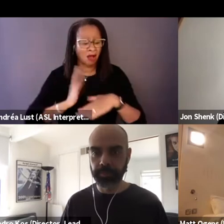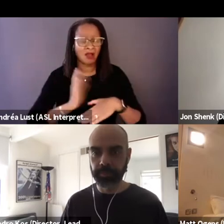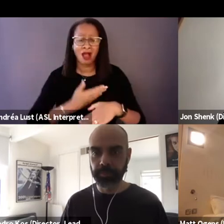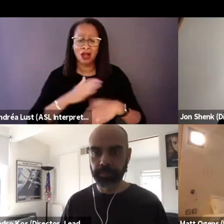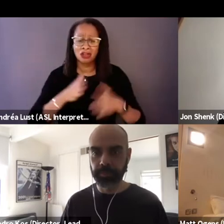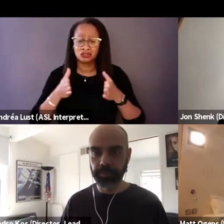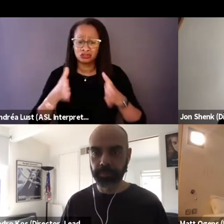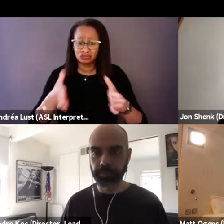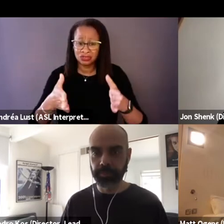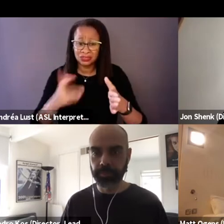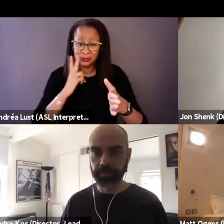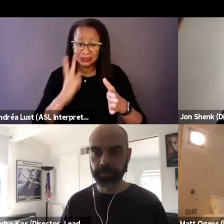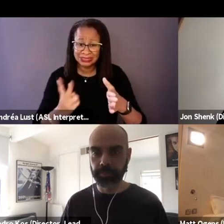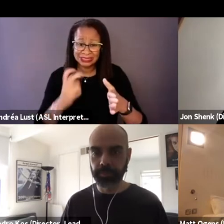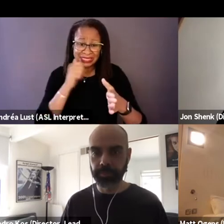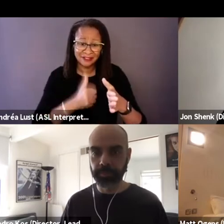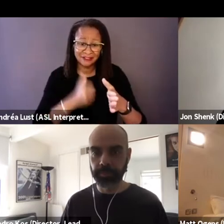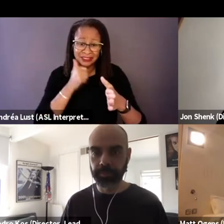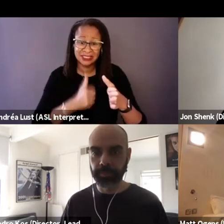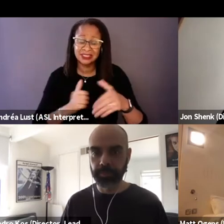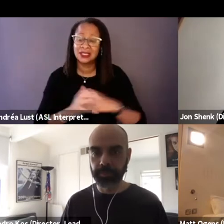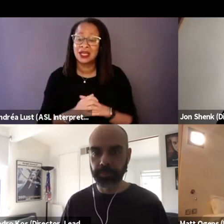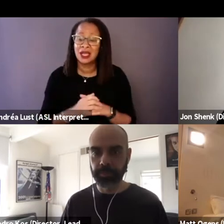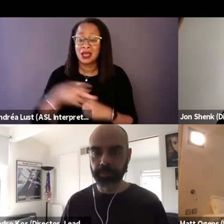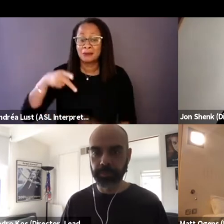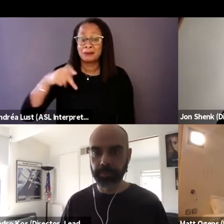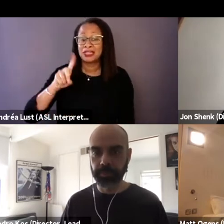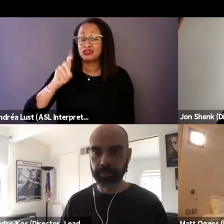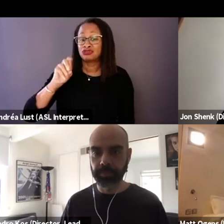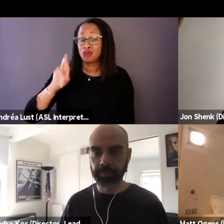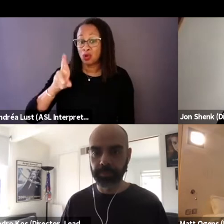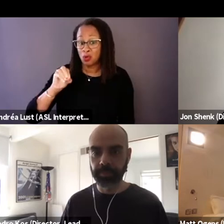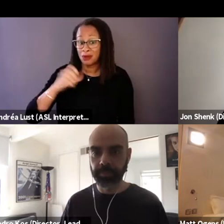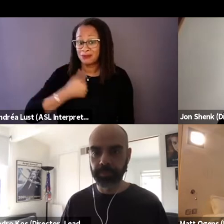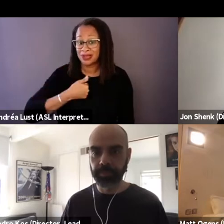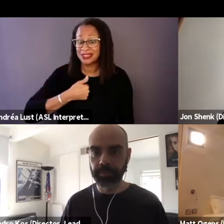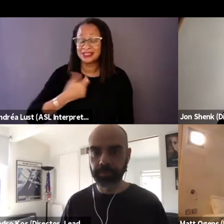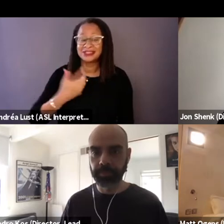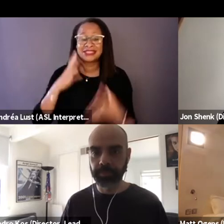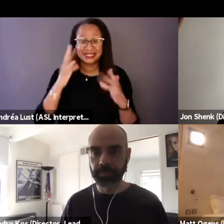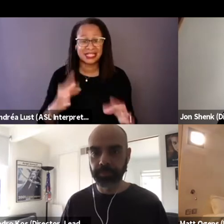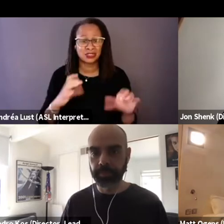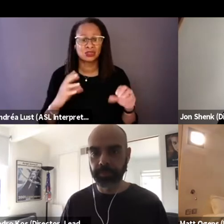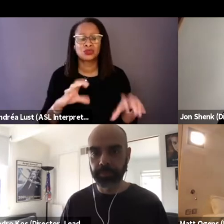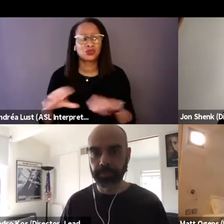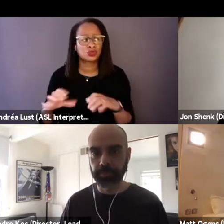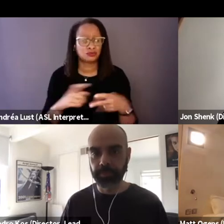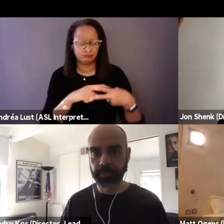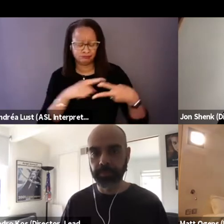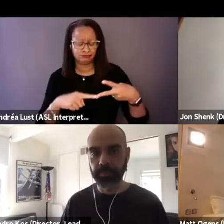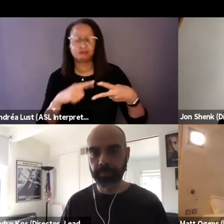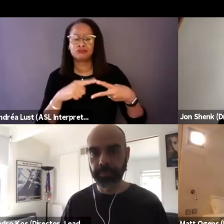And Pedro and I set out to do two things really, really fundamentally to humanize